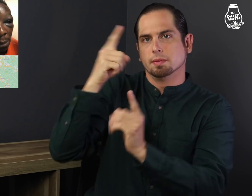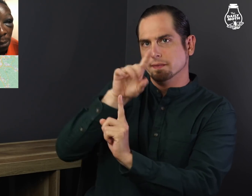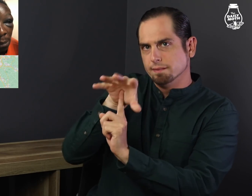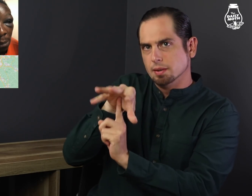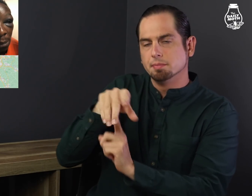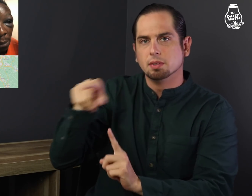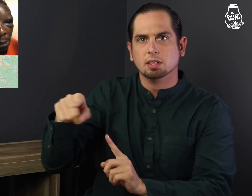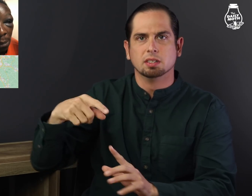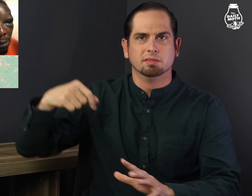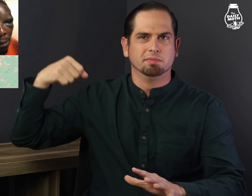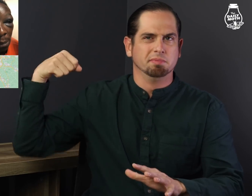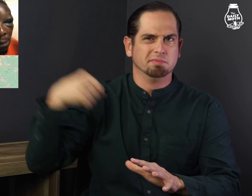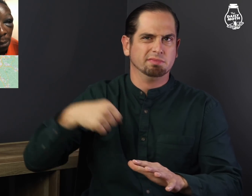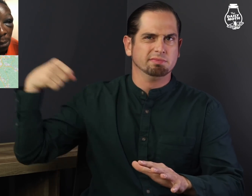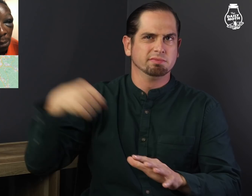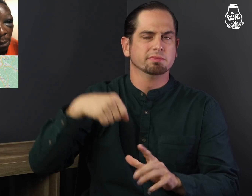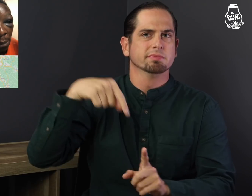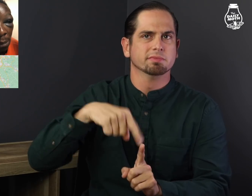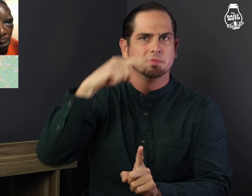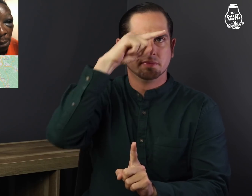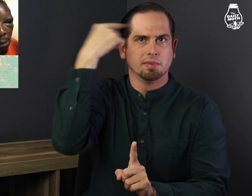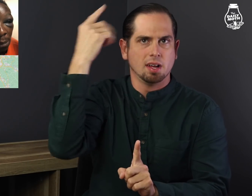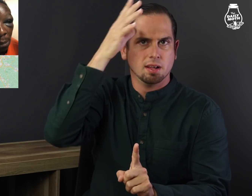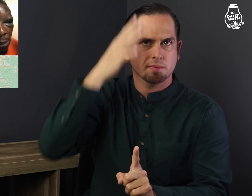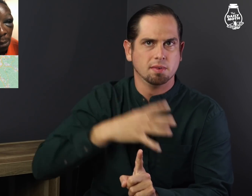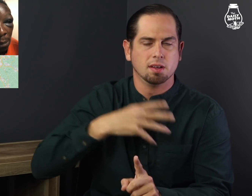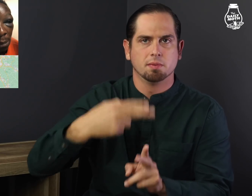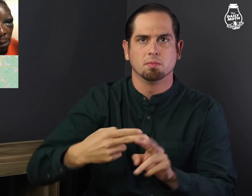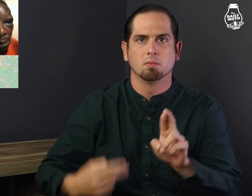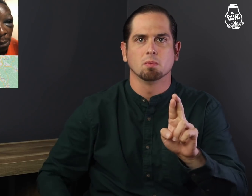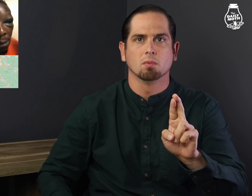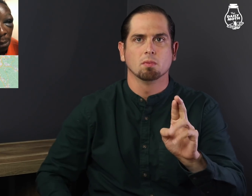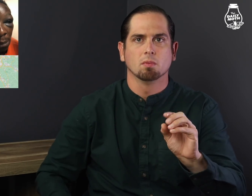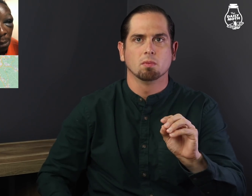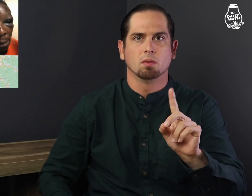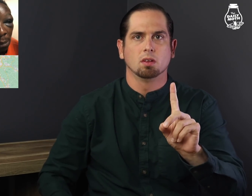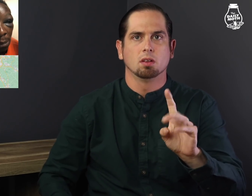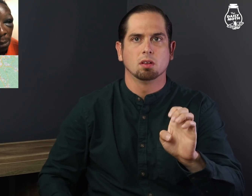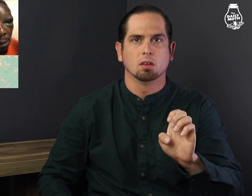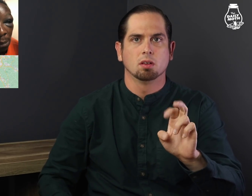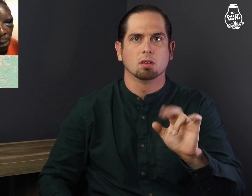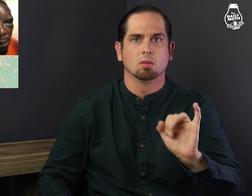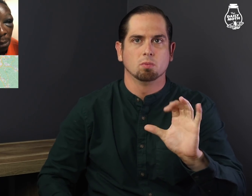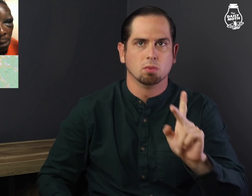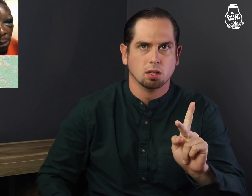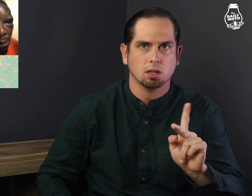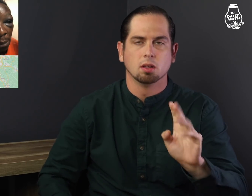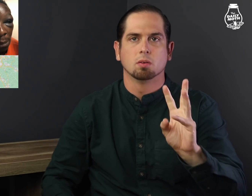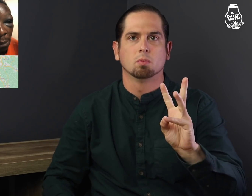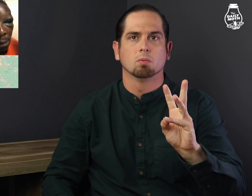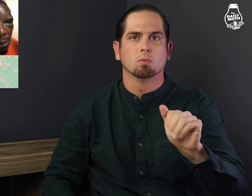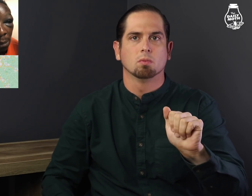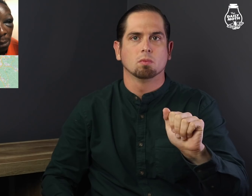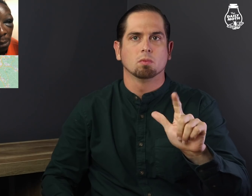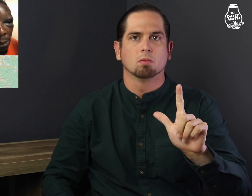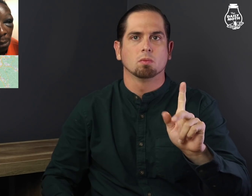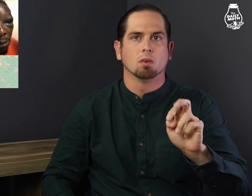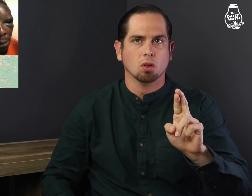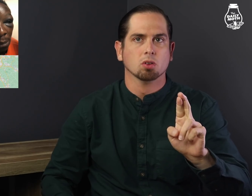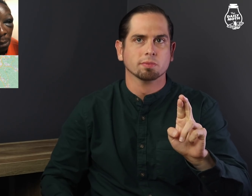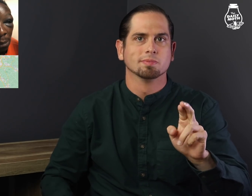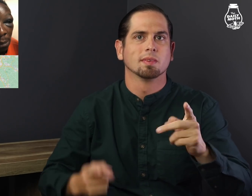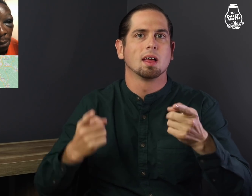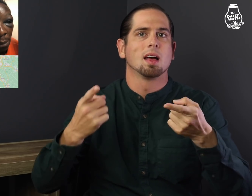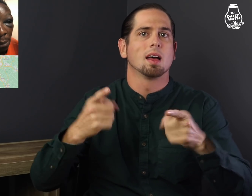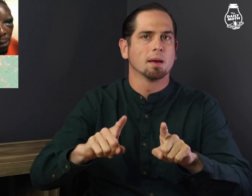he was filmed punching a Black man named Roderick Walker